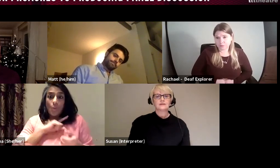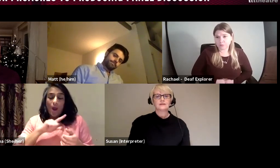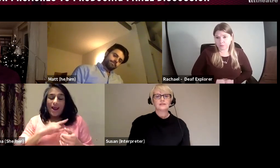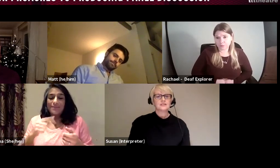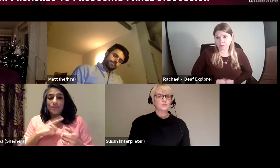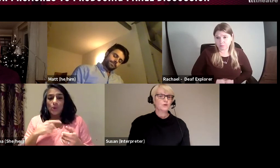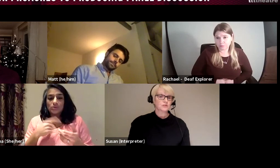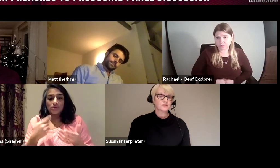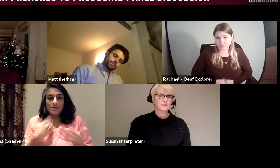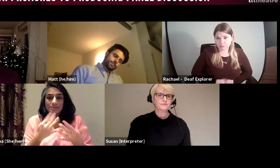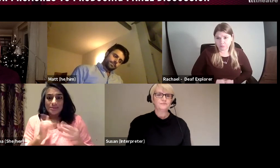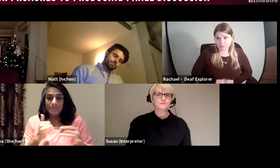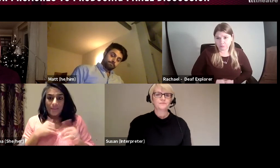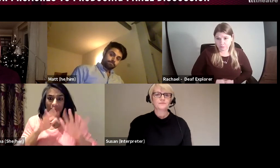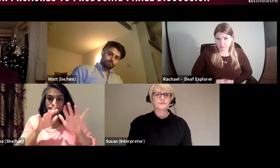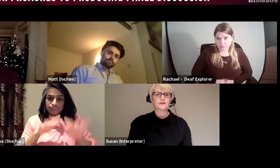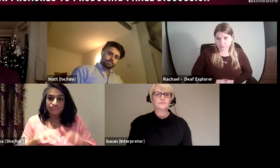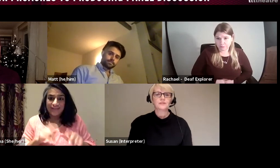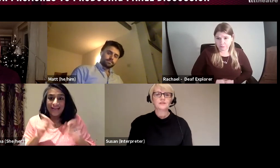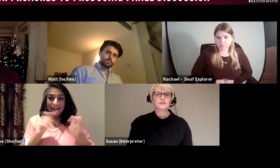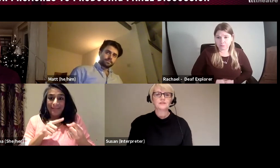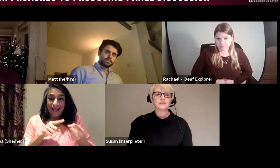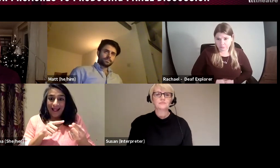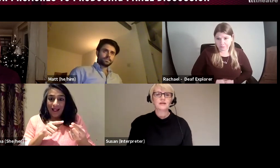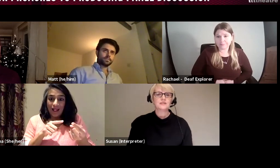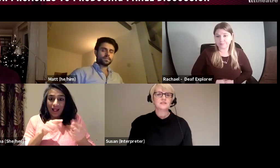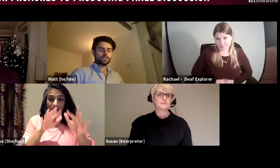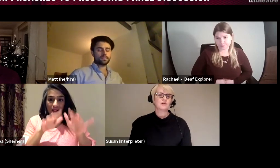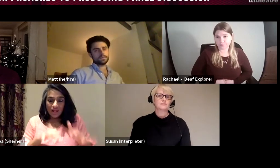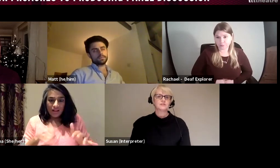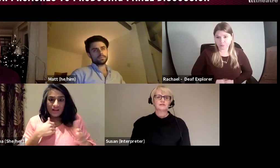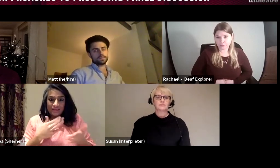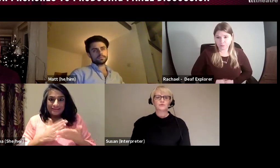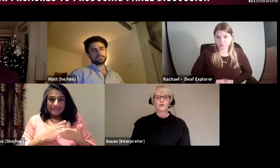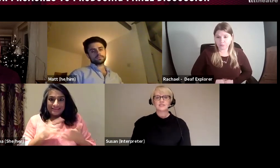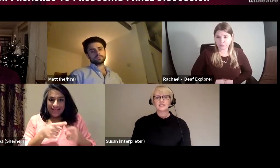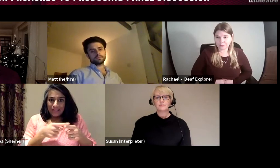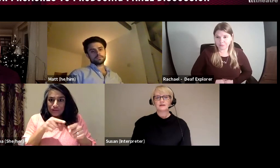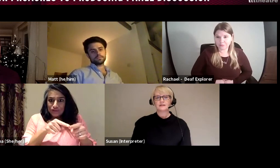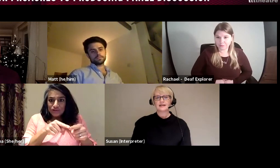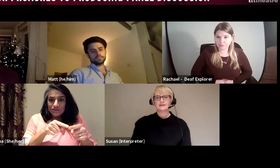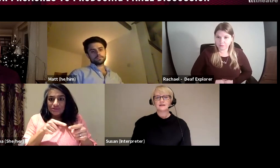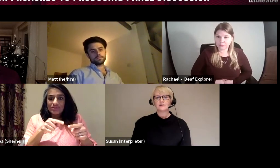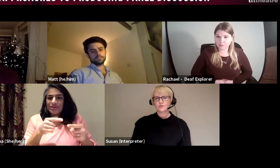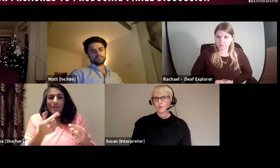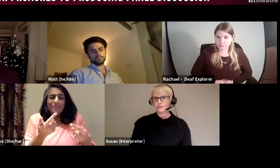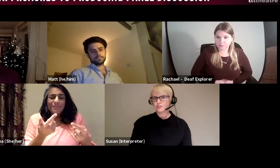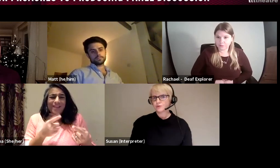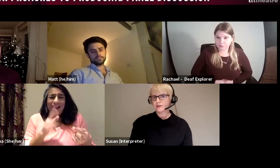it is a bonus, because it may be sometimes I would write an e-mail, and I was not quite sure about